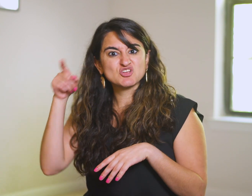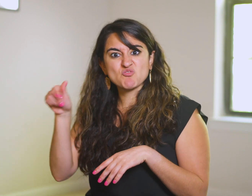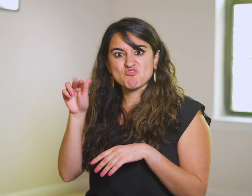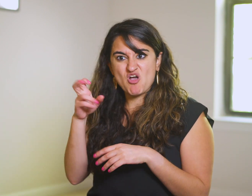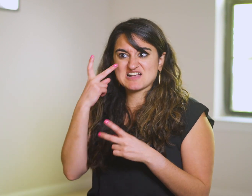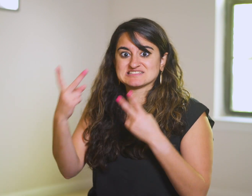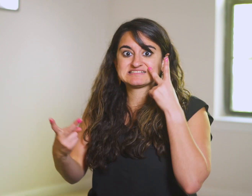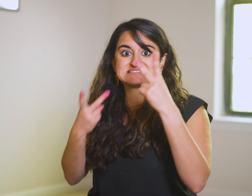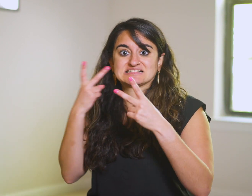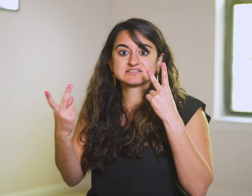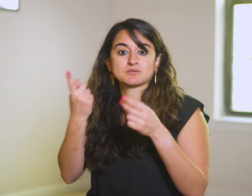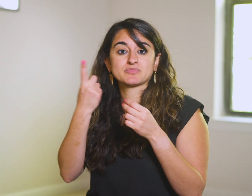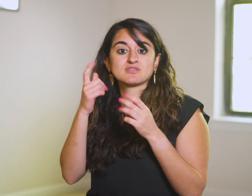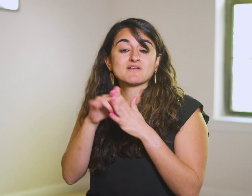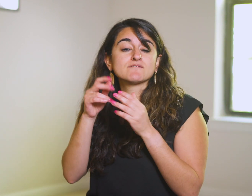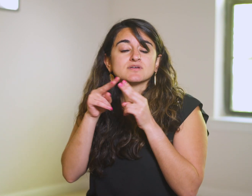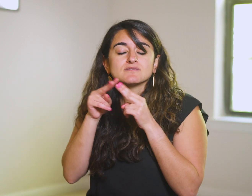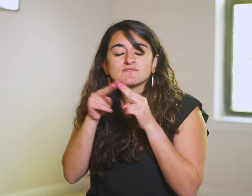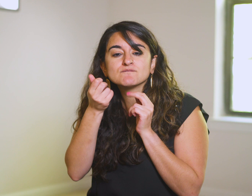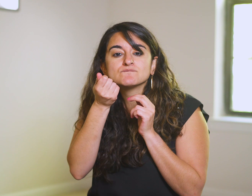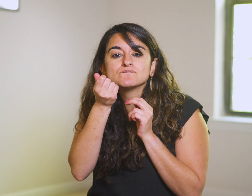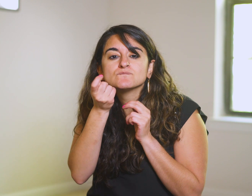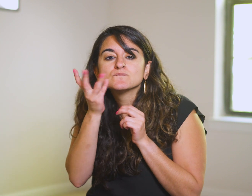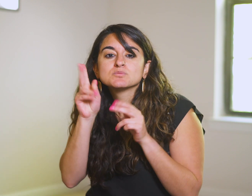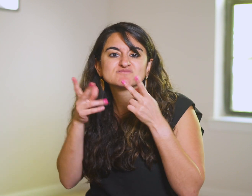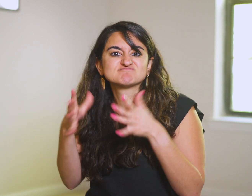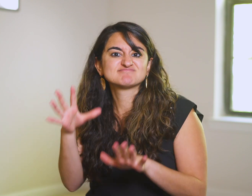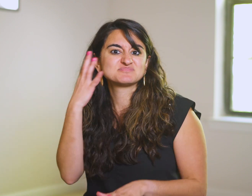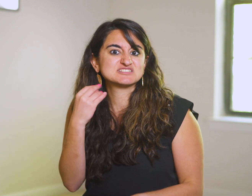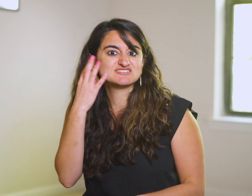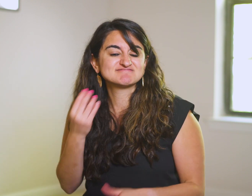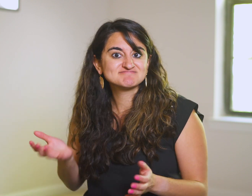because you’re seeing something very few people have experienced.”